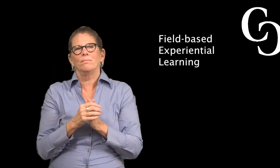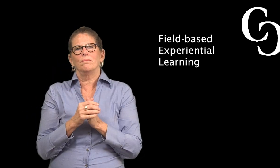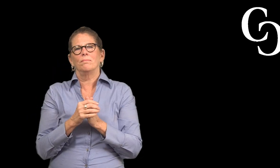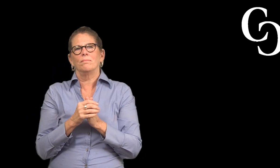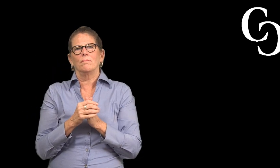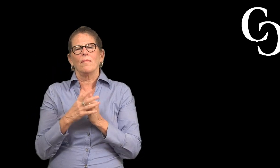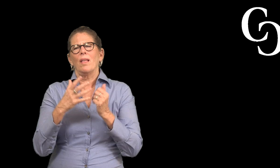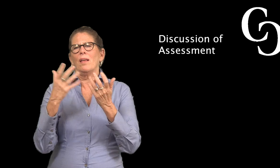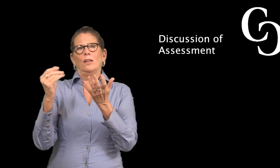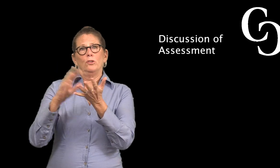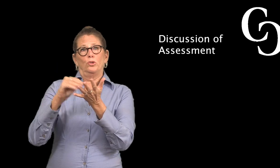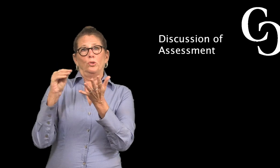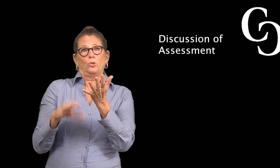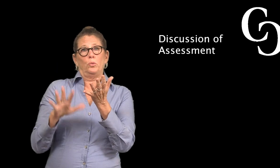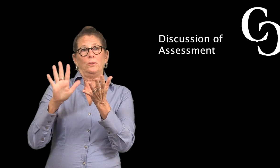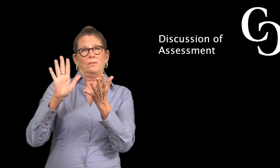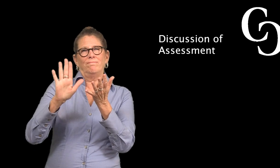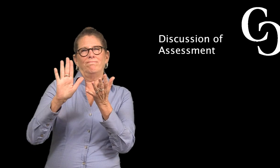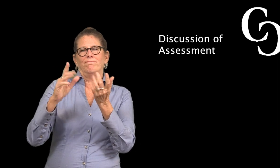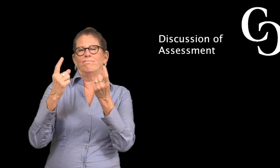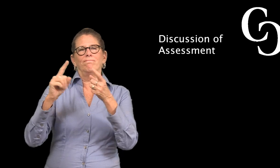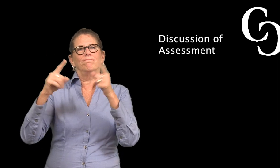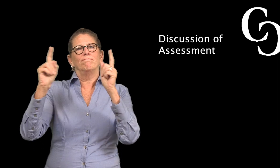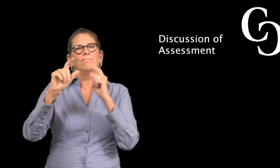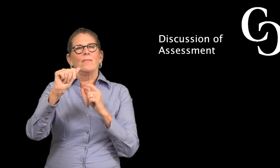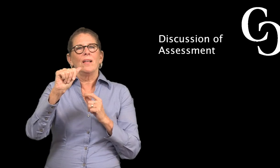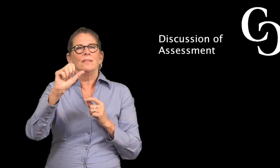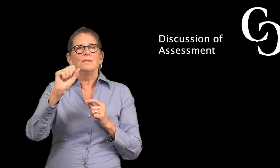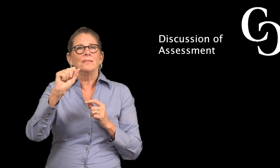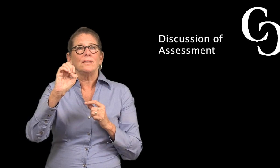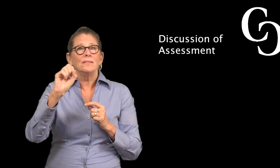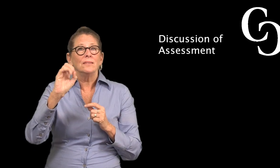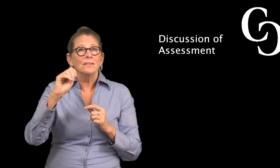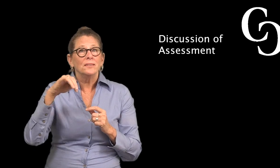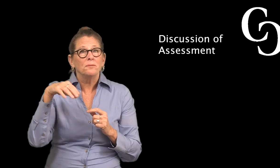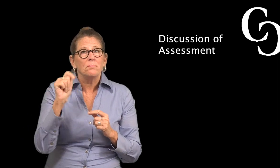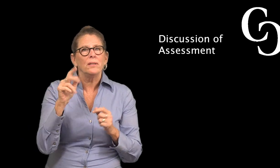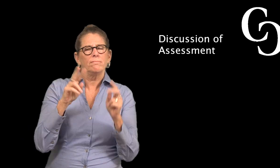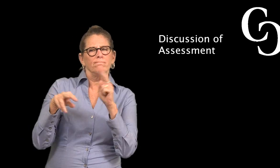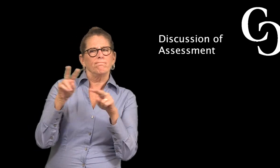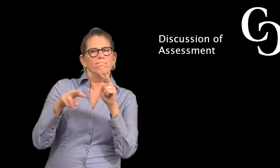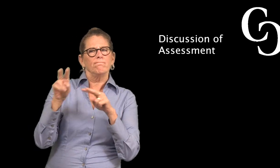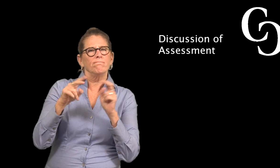a Discussion of Assessment,